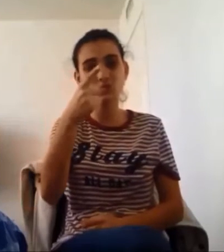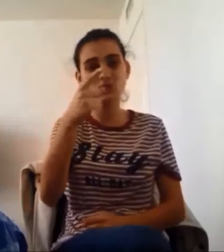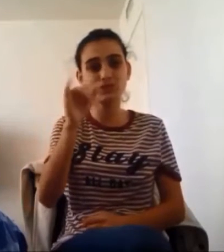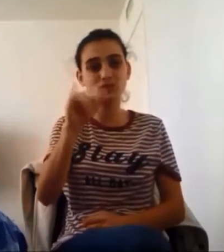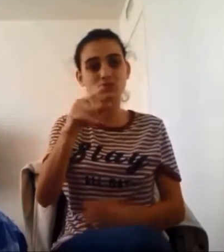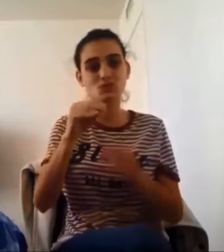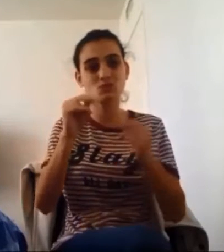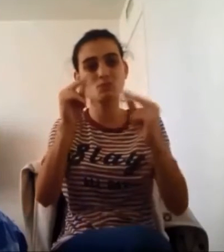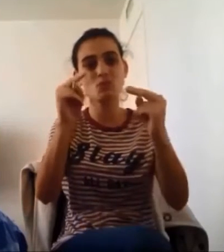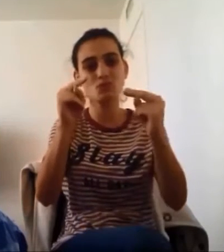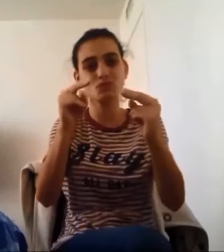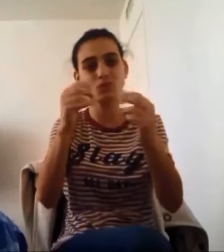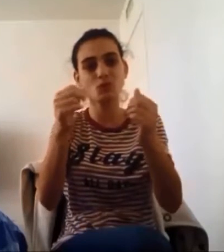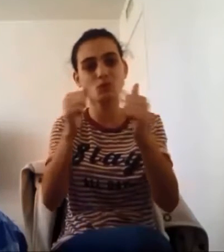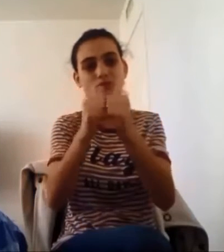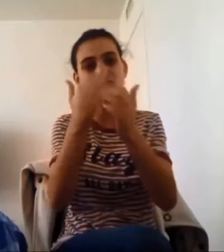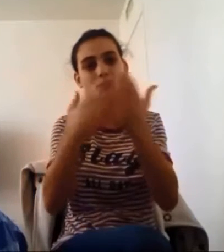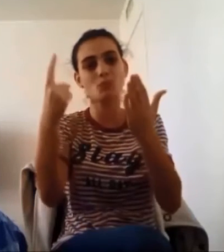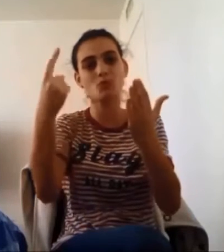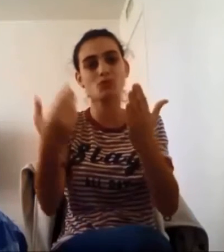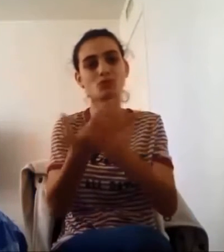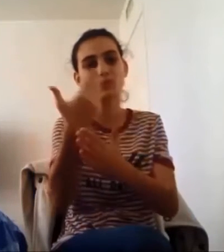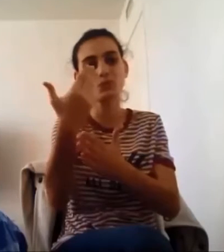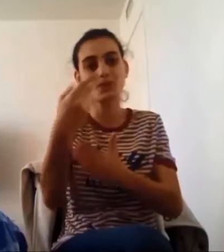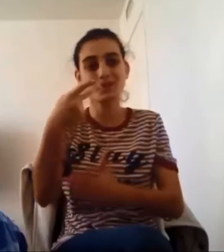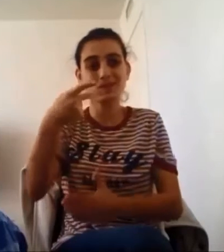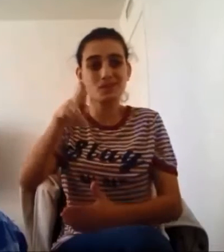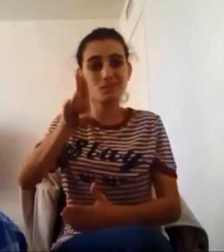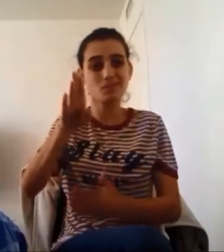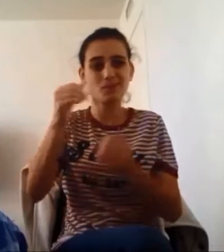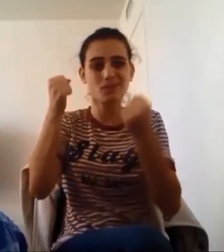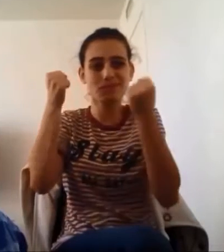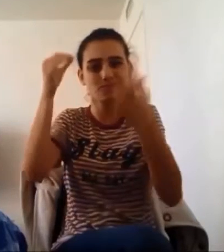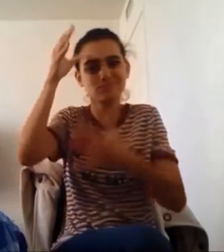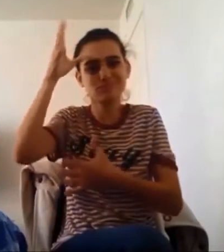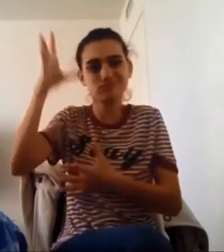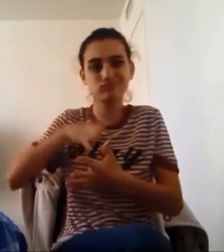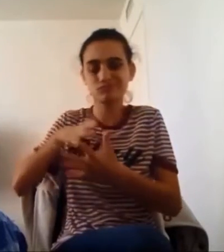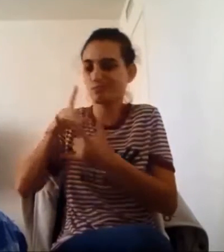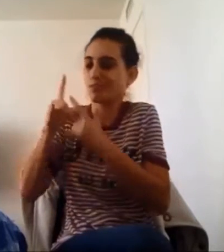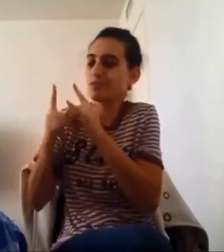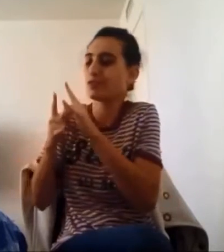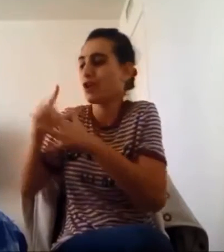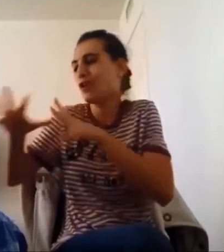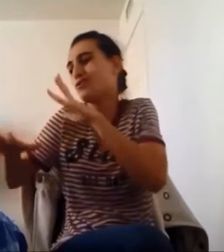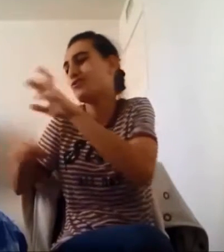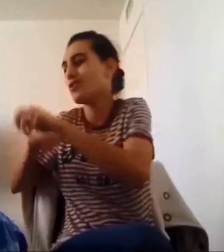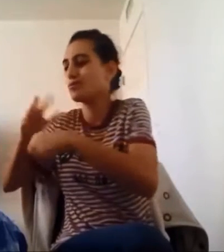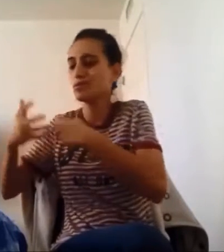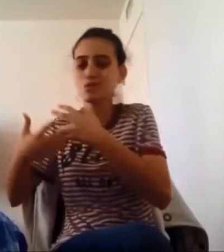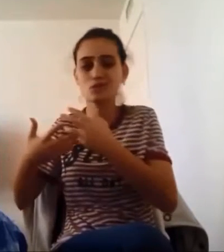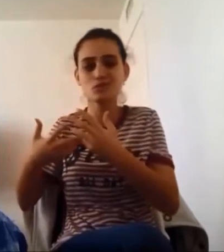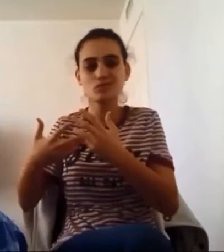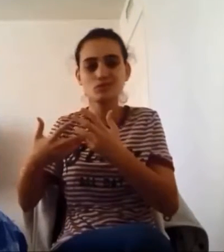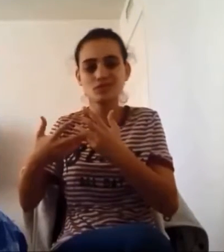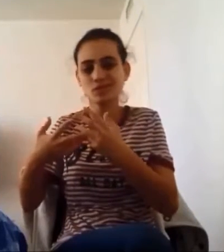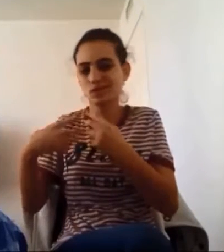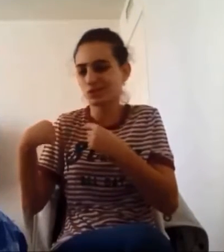I saw that you moved on with someone new In the pub that we met he’s got his arms around you